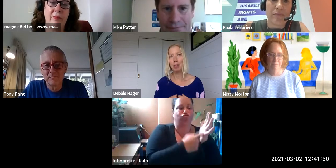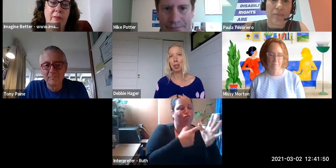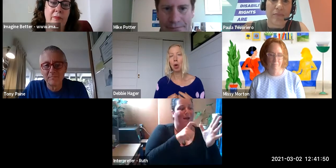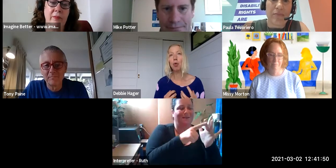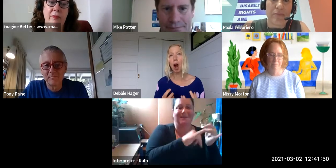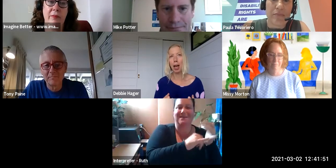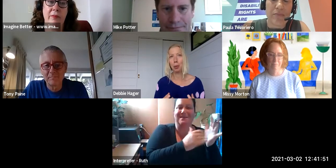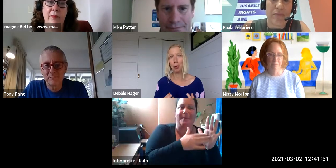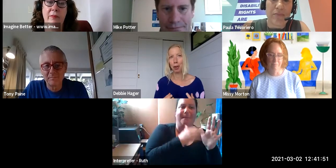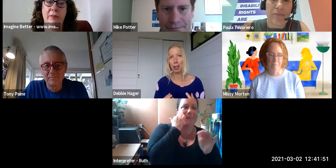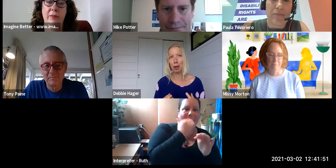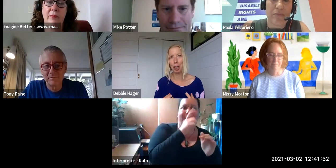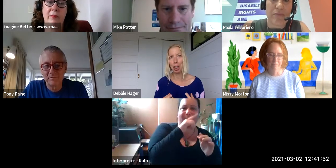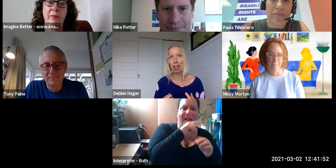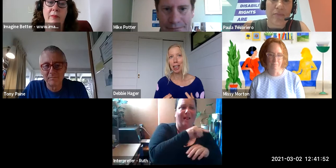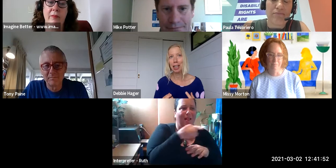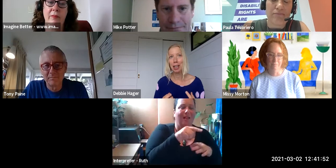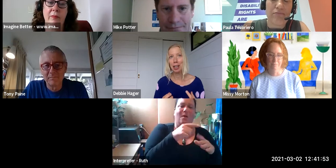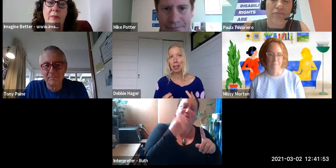what such a conversation might look like.